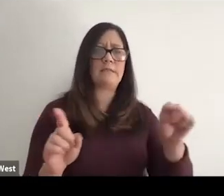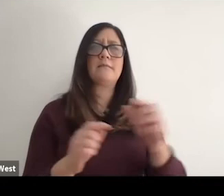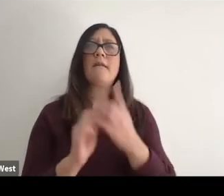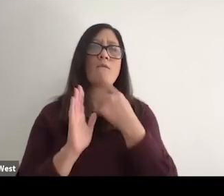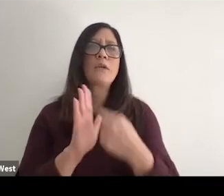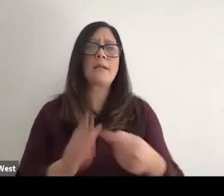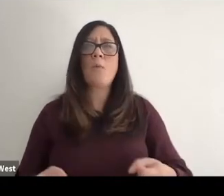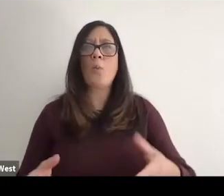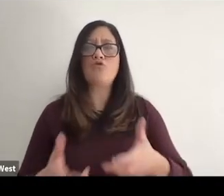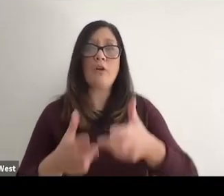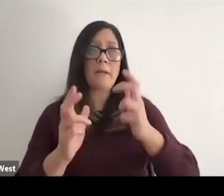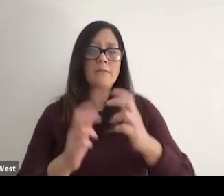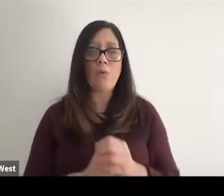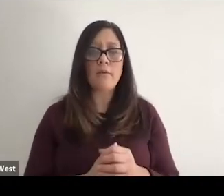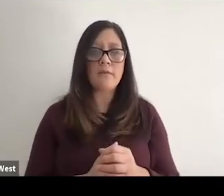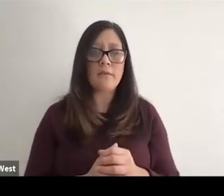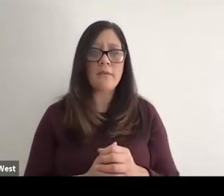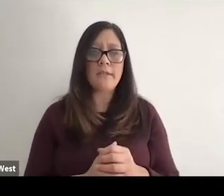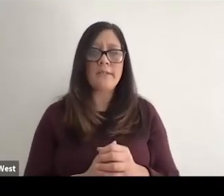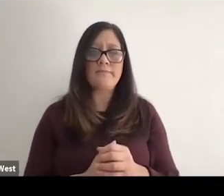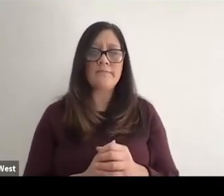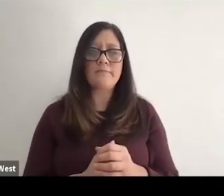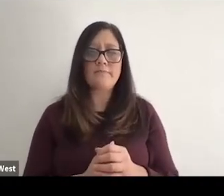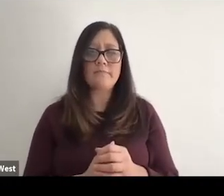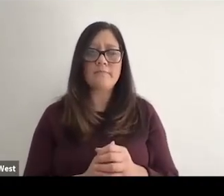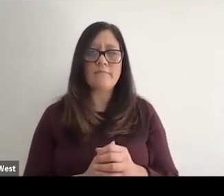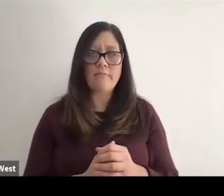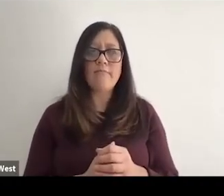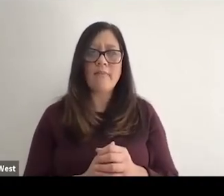and so so I think that I think that shifting our mindset towards Universal